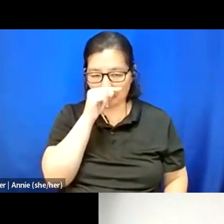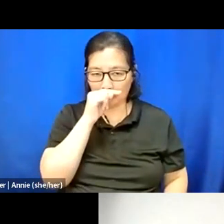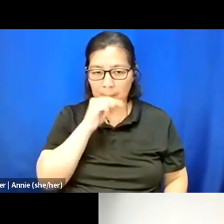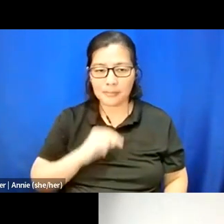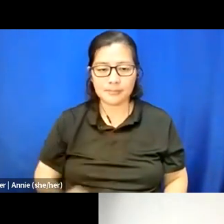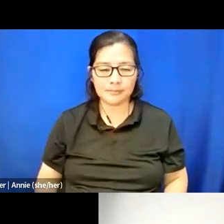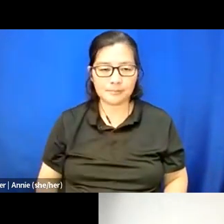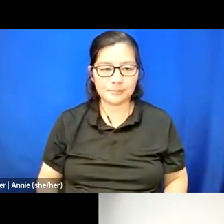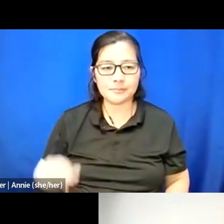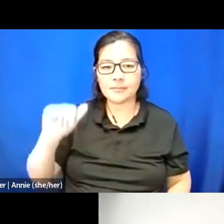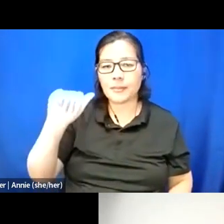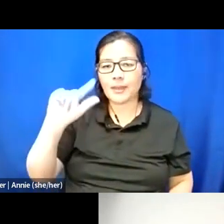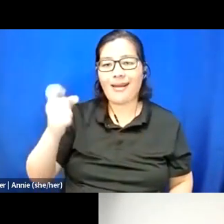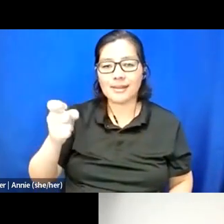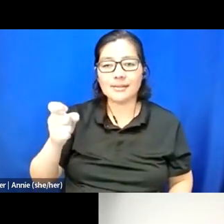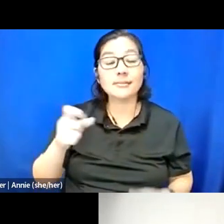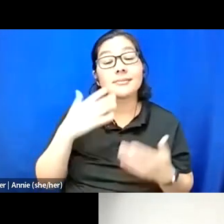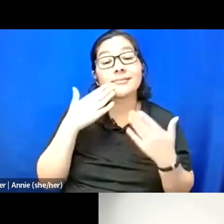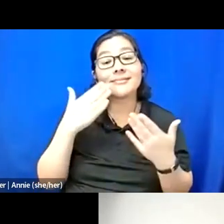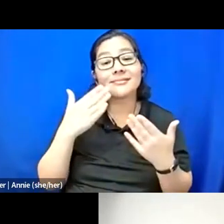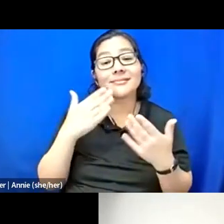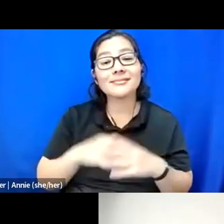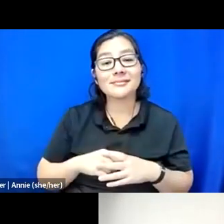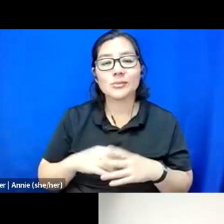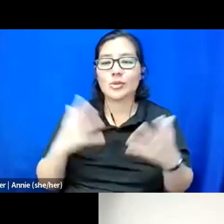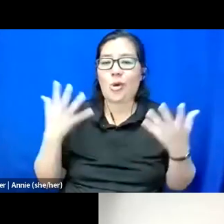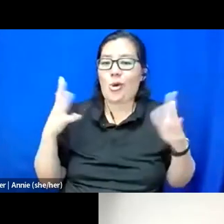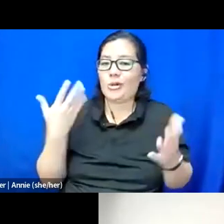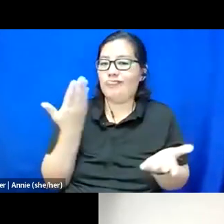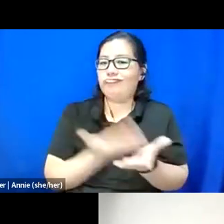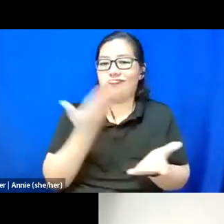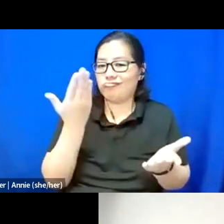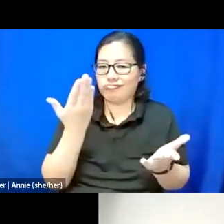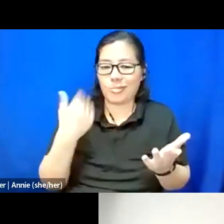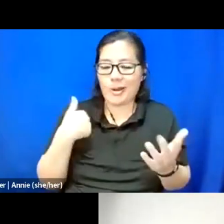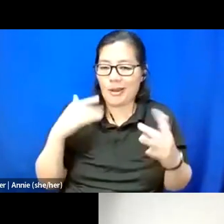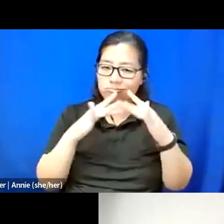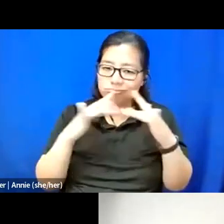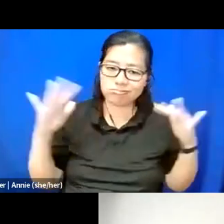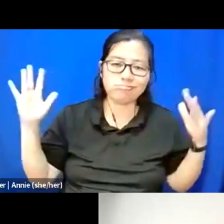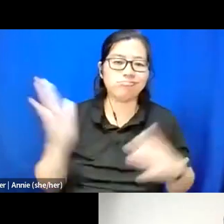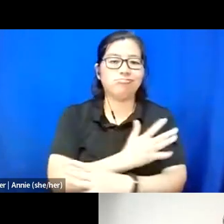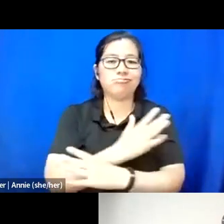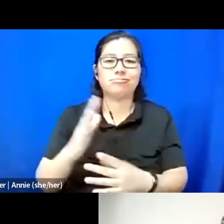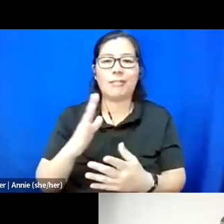Thank you all. It's evident already we've got a kaleidoscope of lived experiences